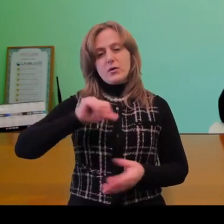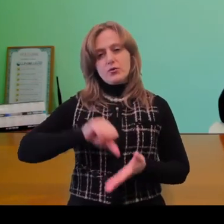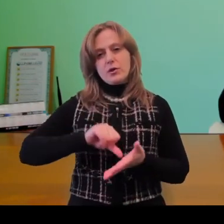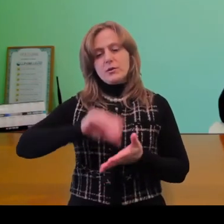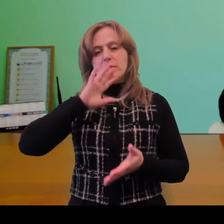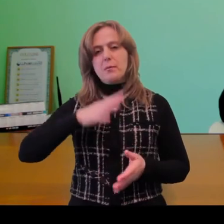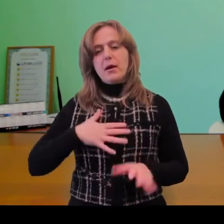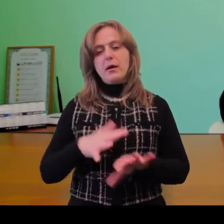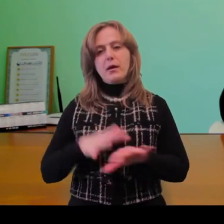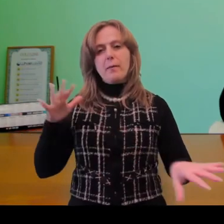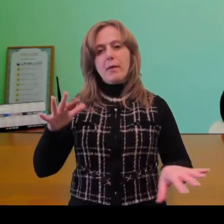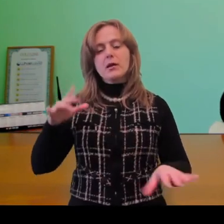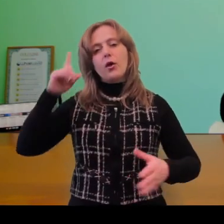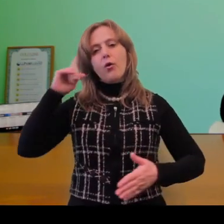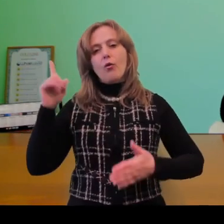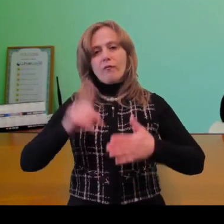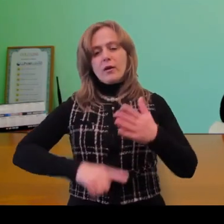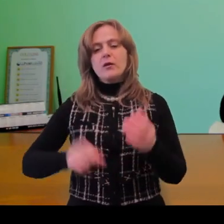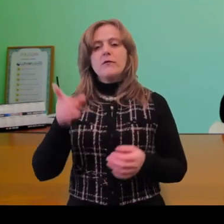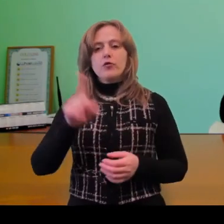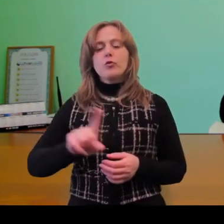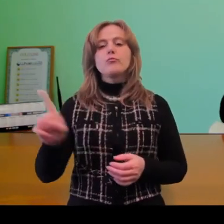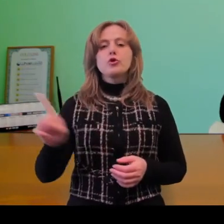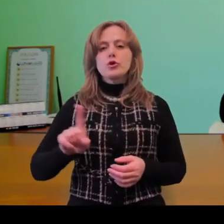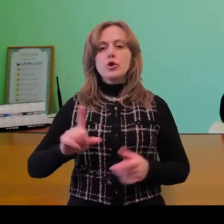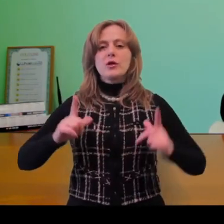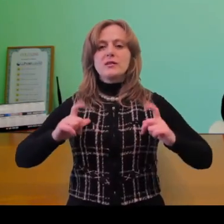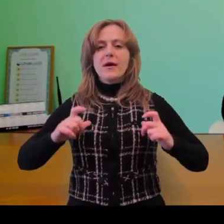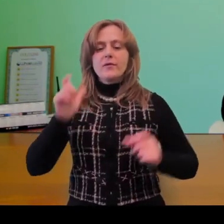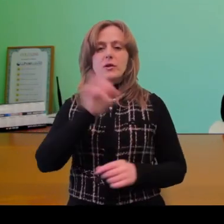I and all my team members strongly believe that